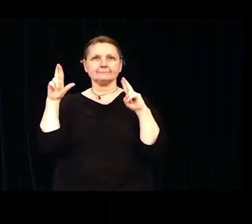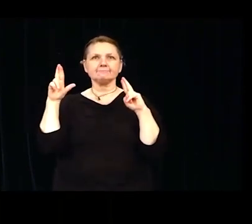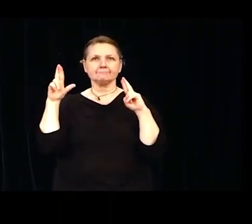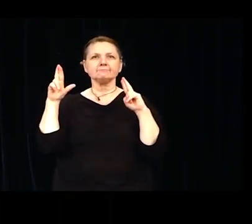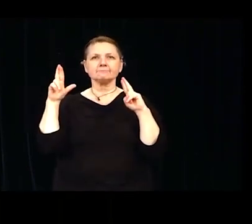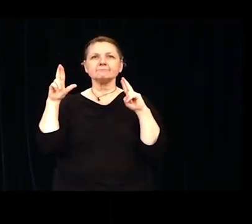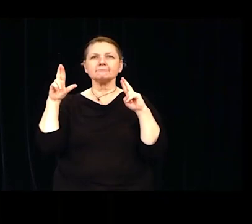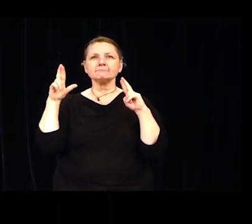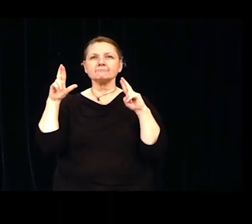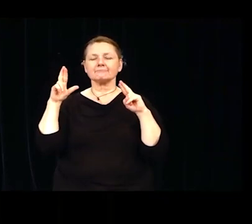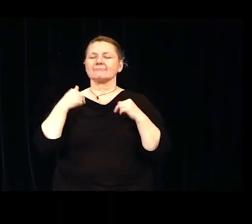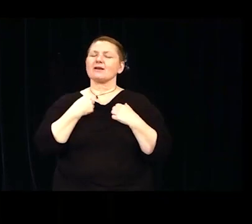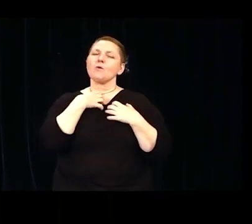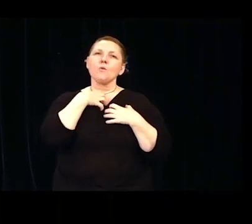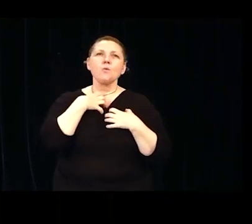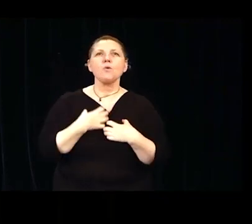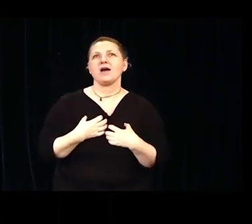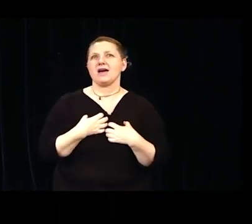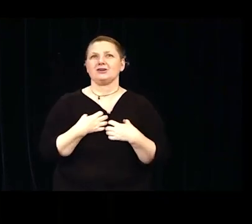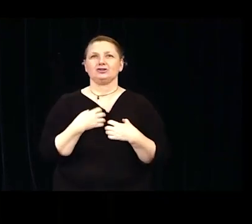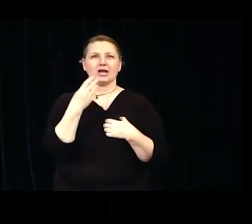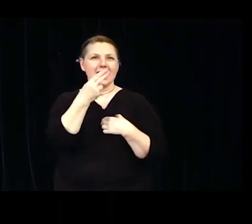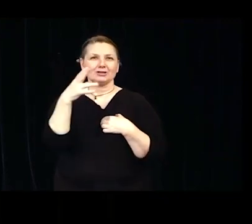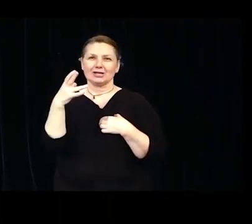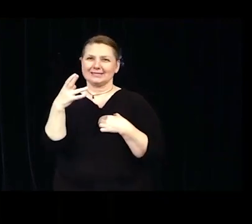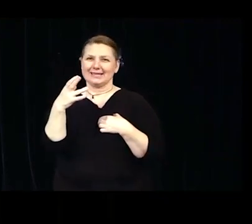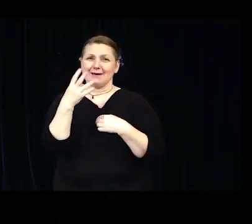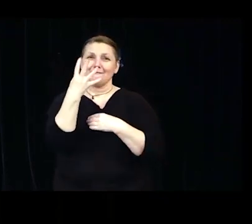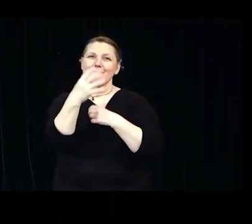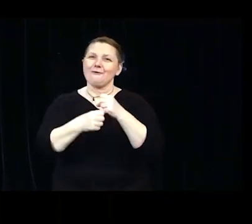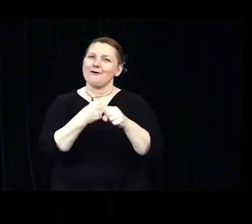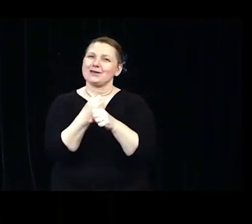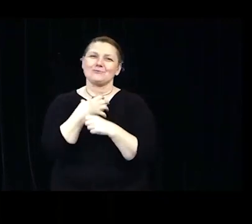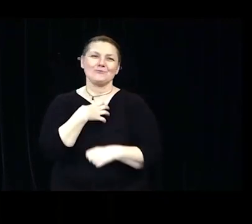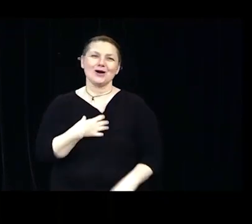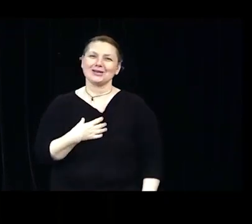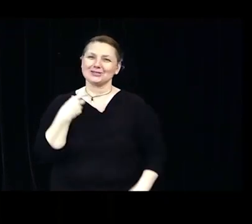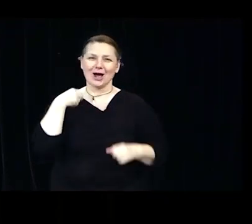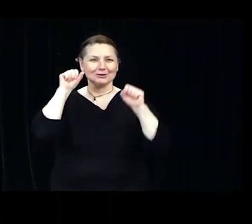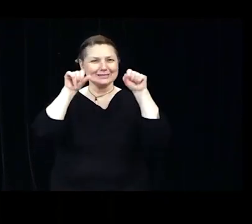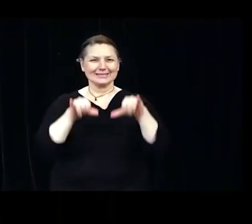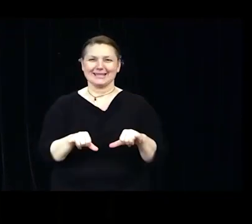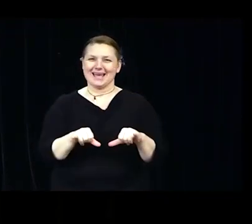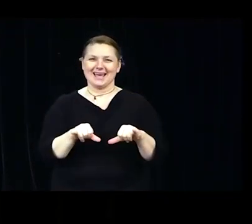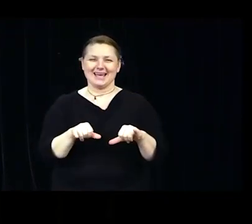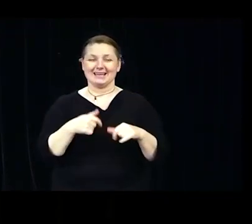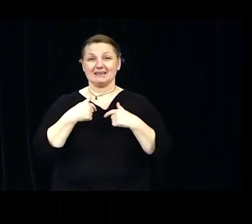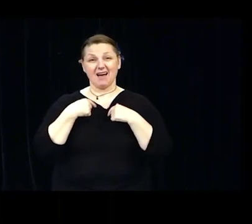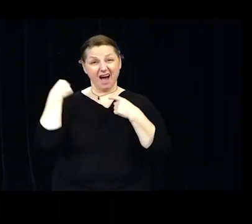I wish HCC was a four year school. As a student, I consider HCC to be my home